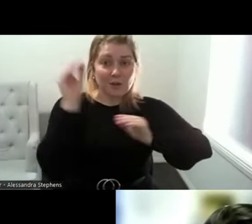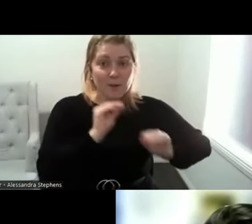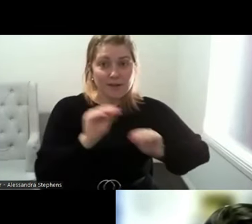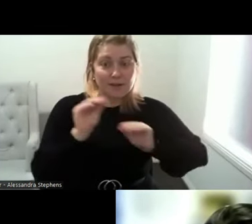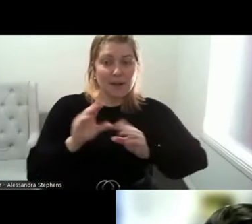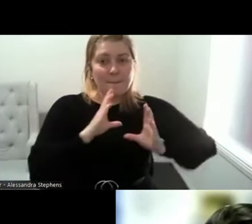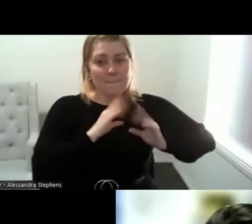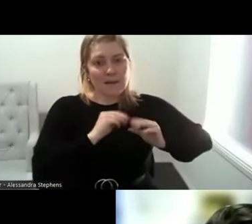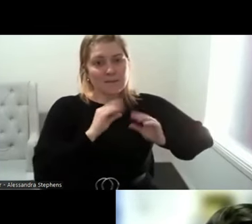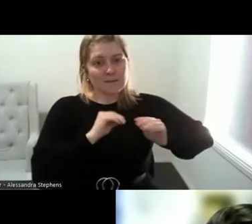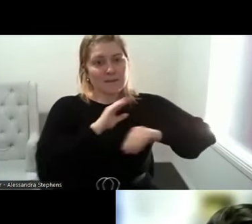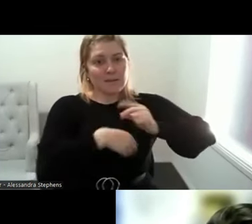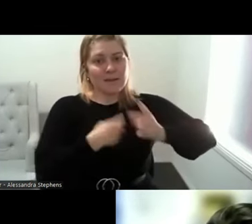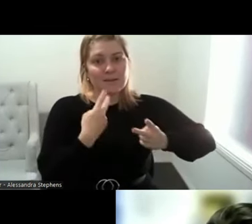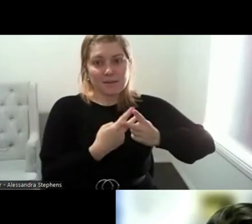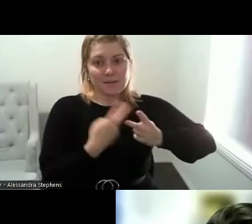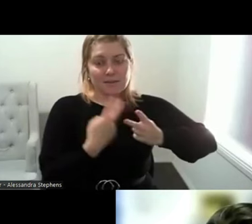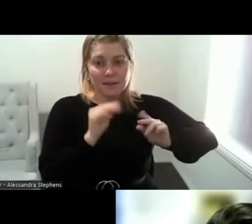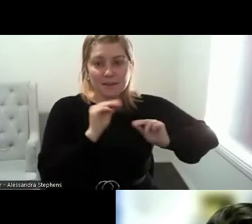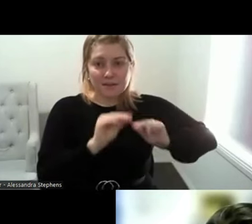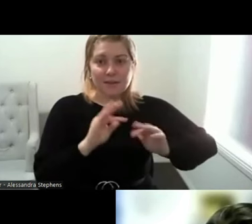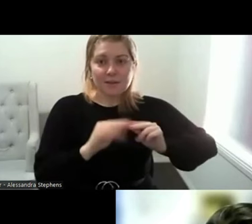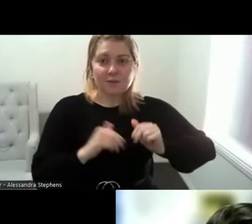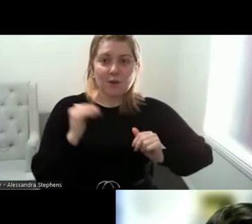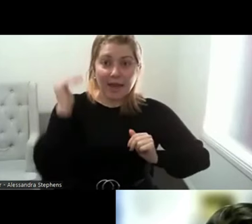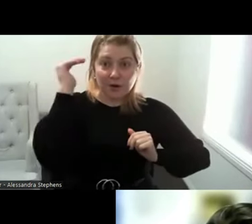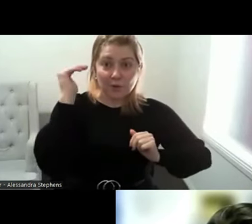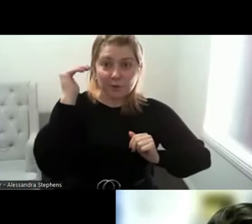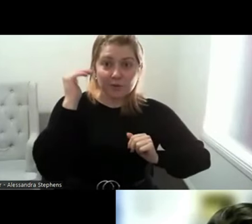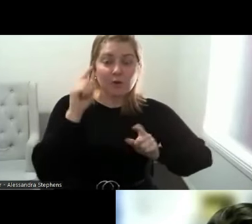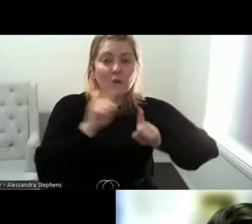adults. To address the fear surrounding sexuality and gender in Australia.